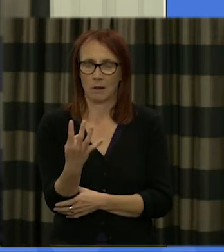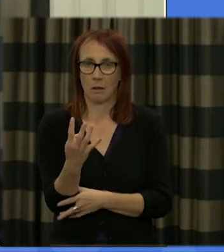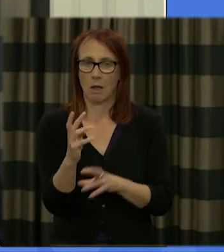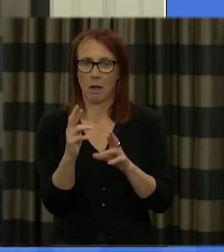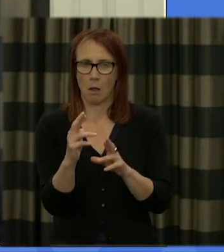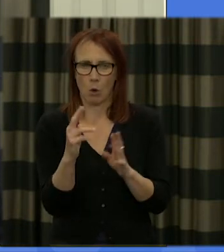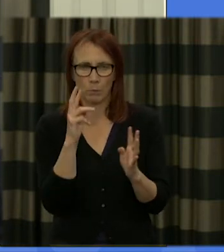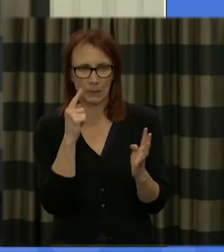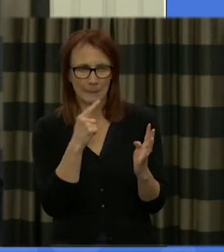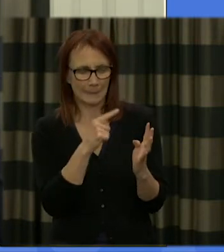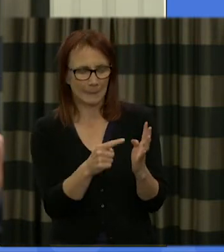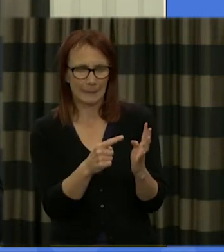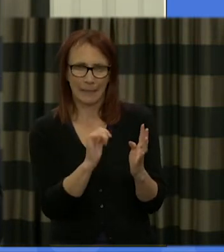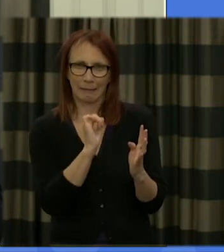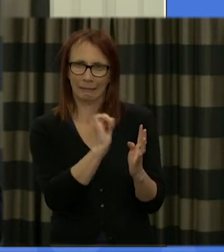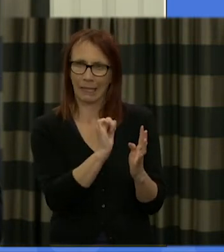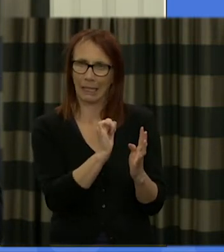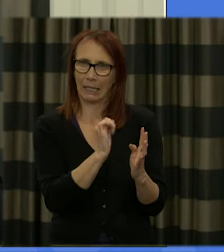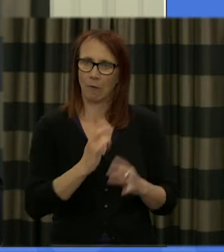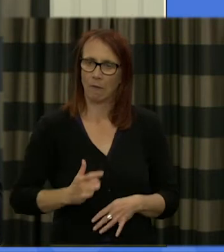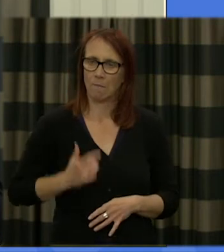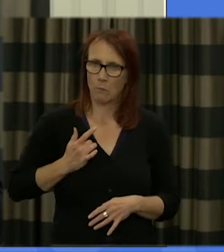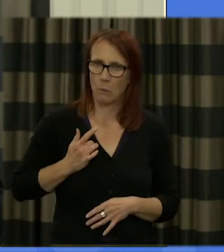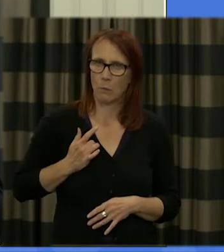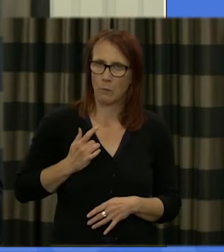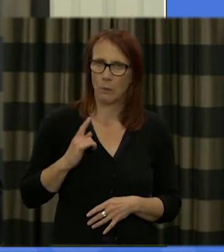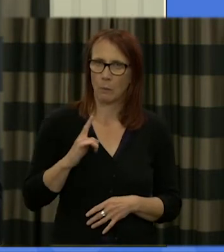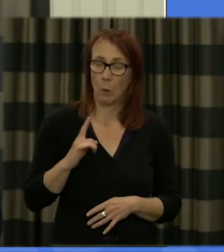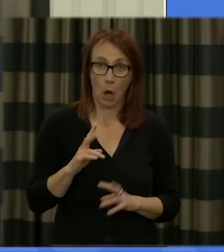see things and I very much hope and this is a key point for me and I hope for you